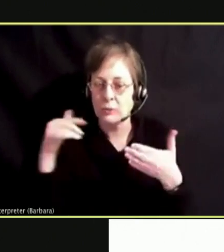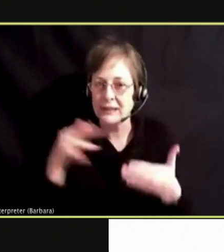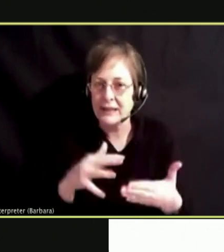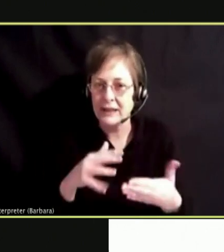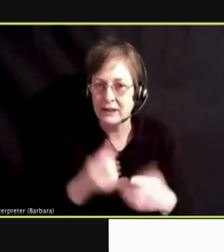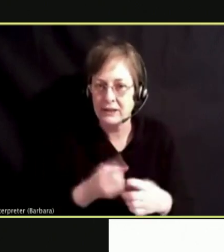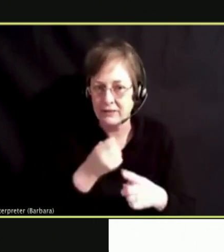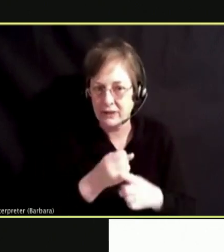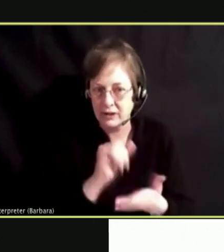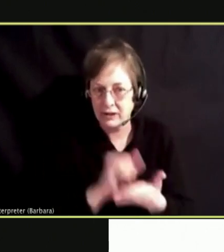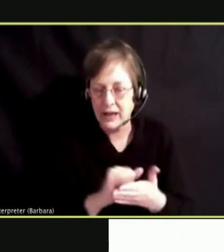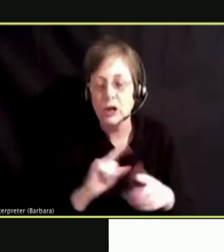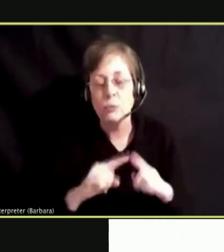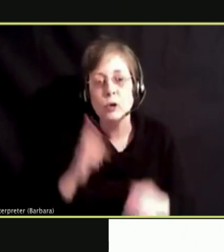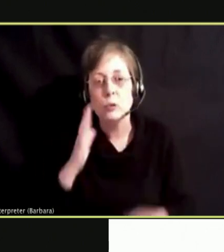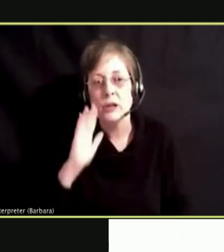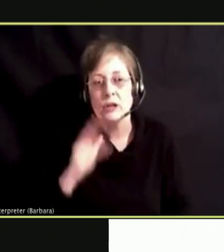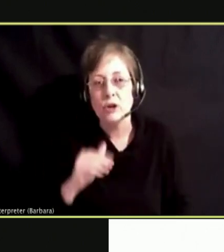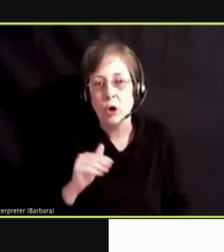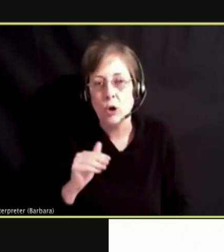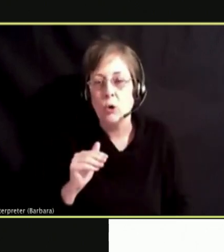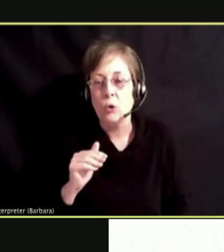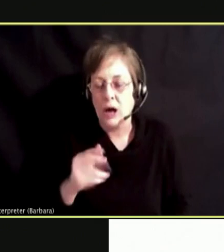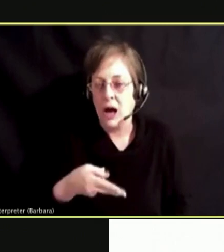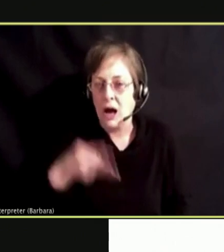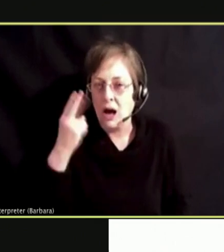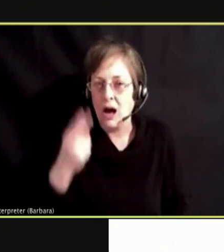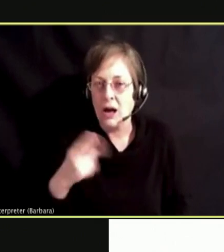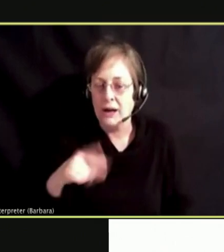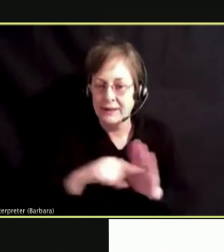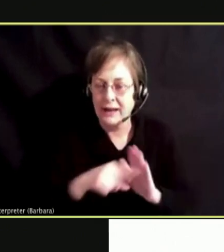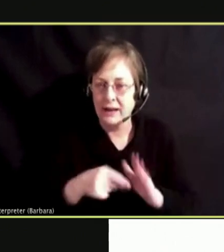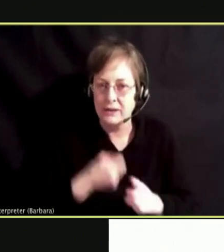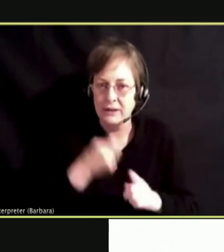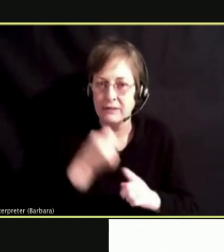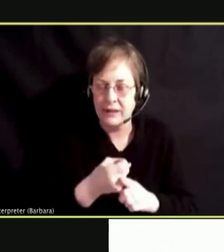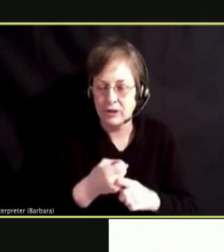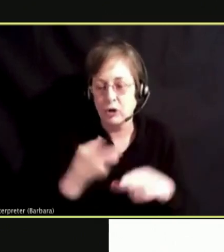BUT WE DO KNOW THEY ARE HIGH SHORT-TERM THAT AFFECTS THE BODY. THANK YOU.